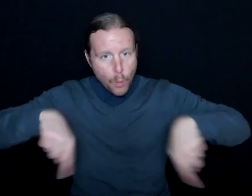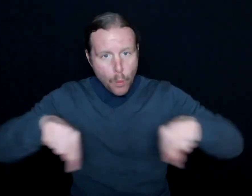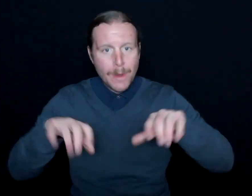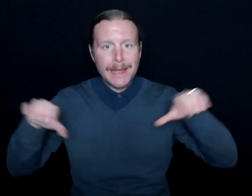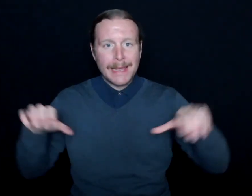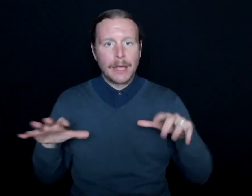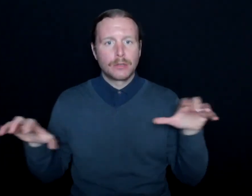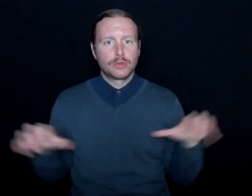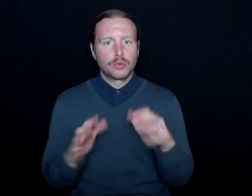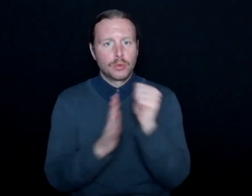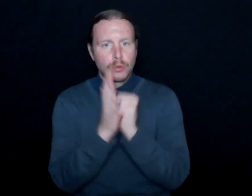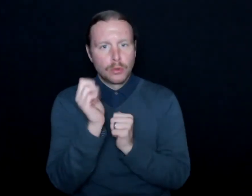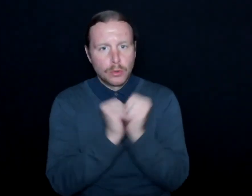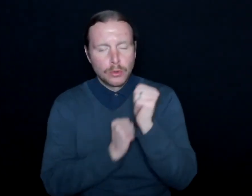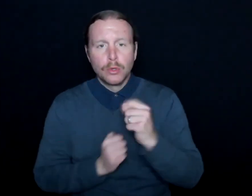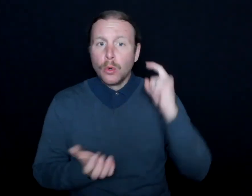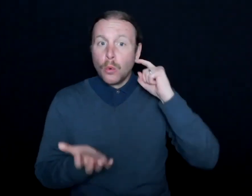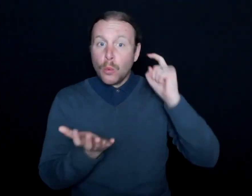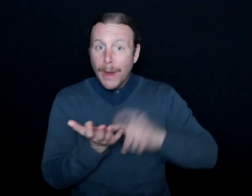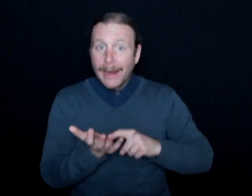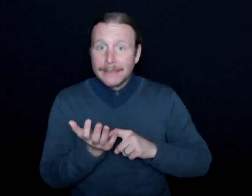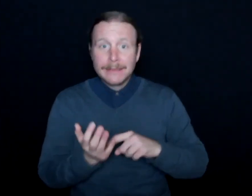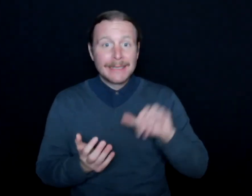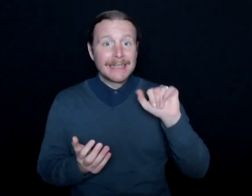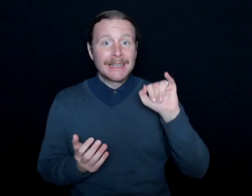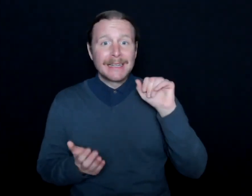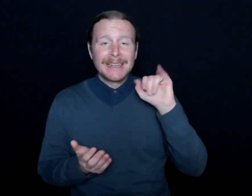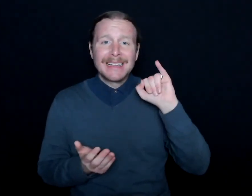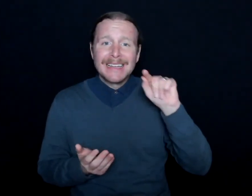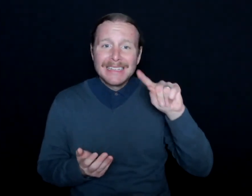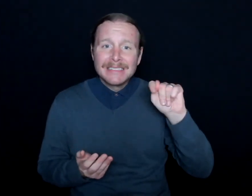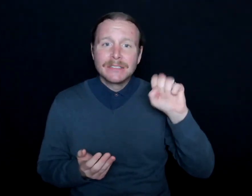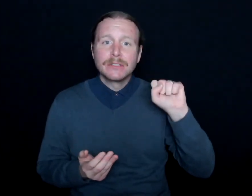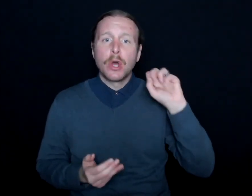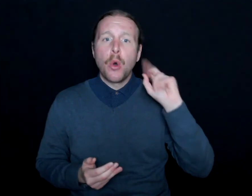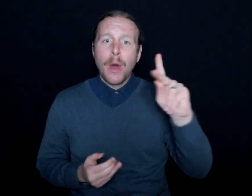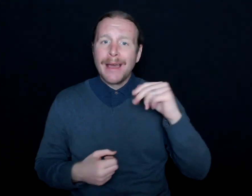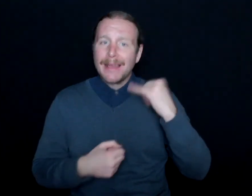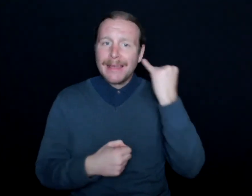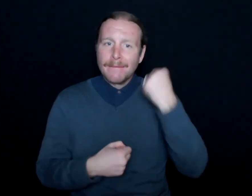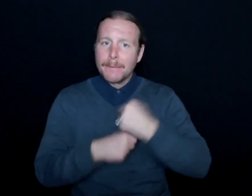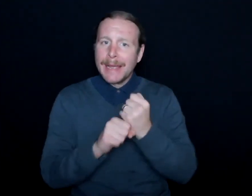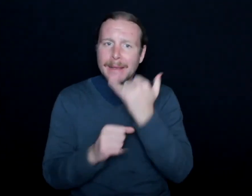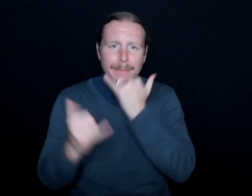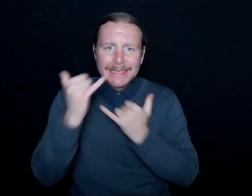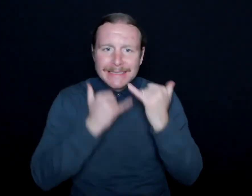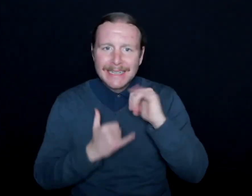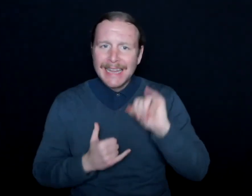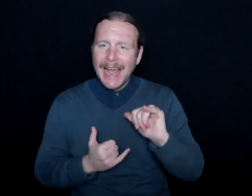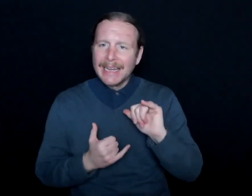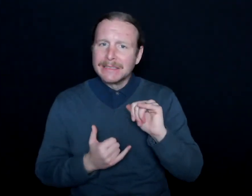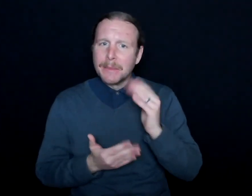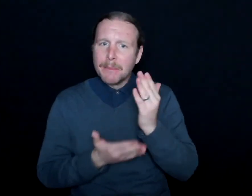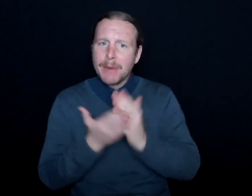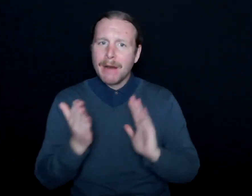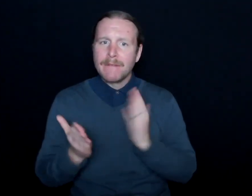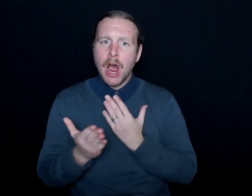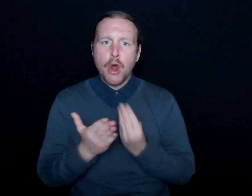and realizing that it's OK if we make mistakes. And I think that's part of how we can grow and how we can learn.